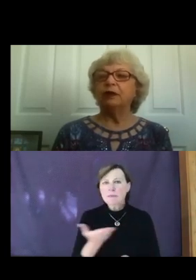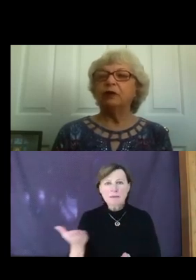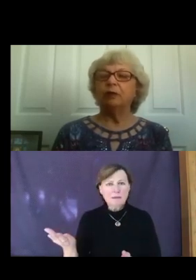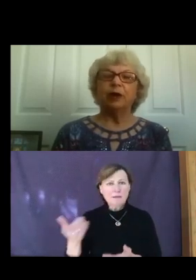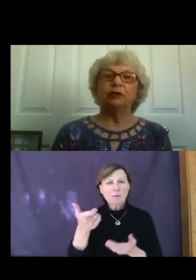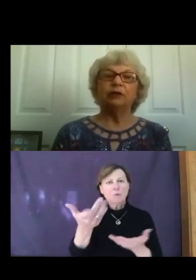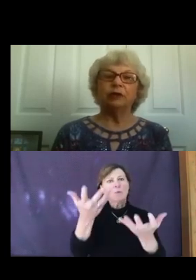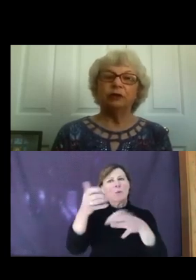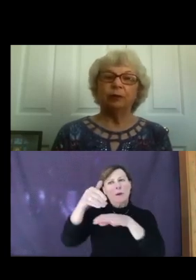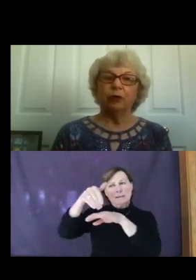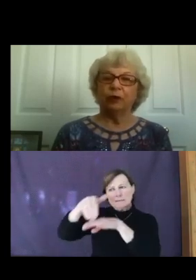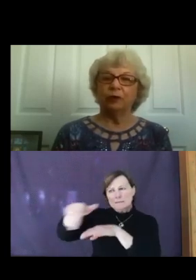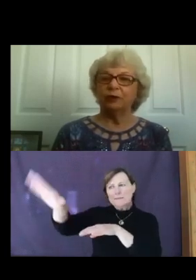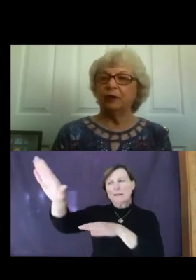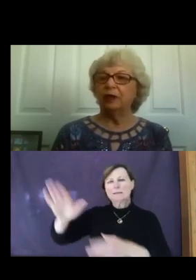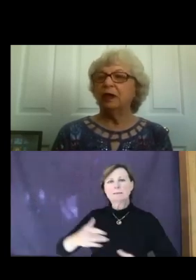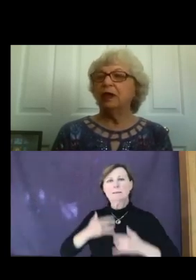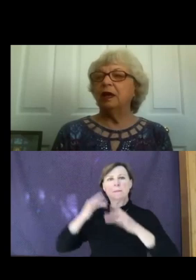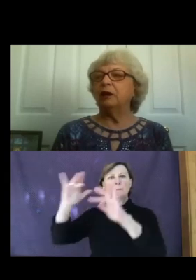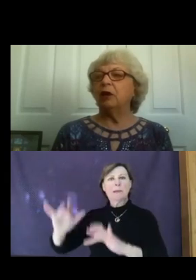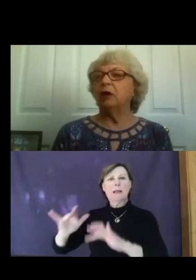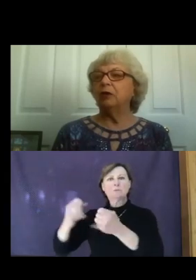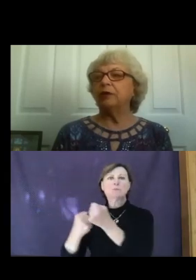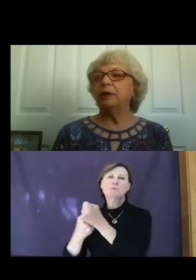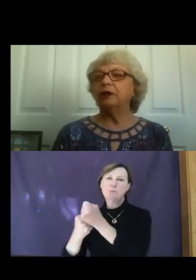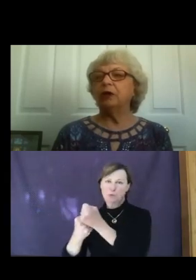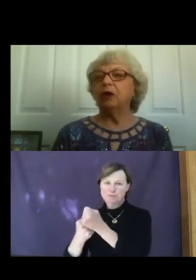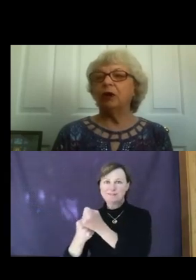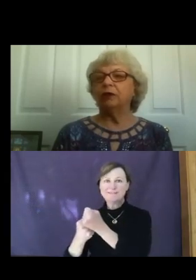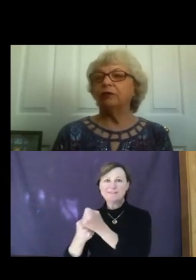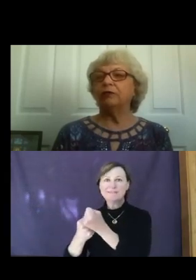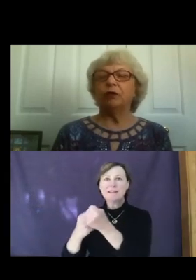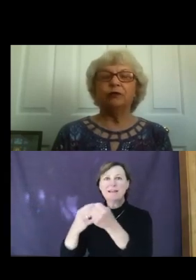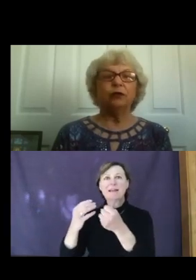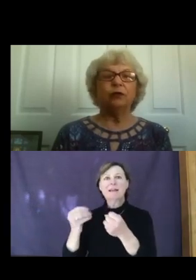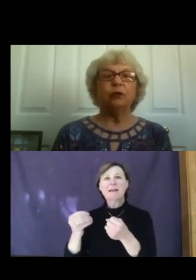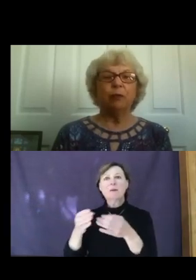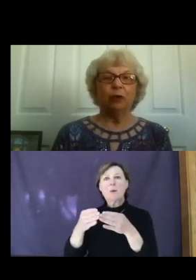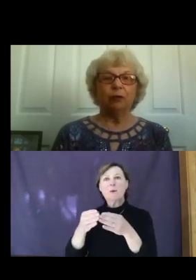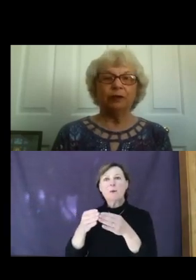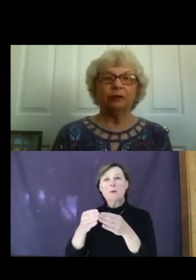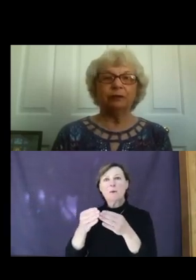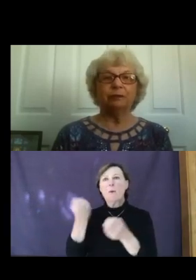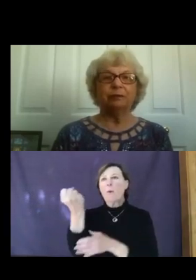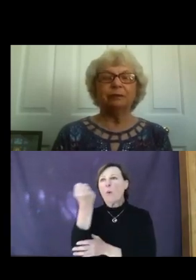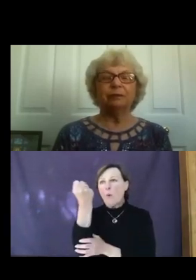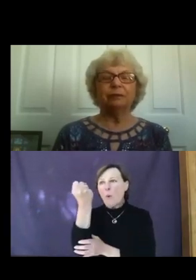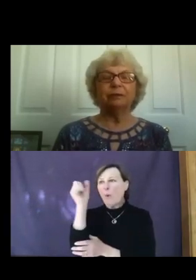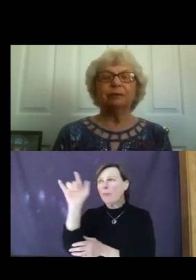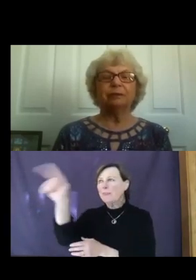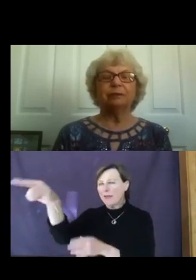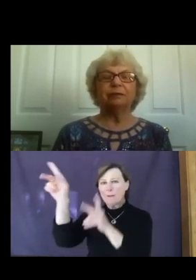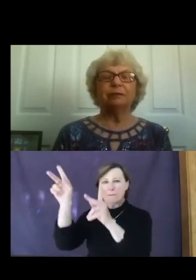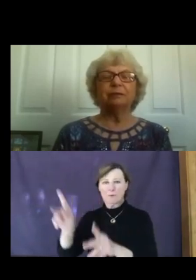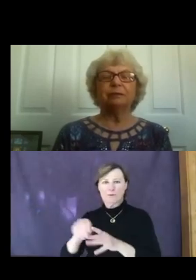compassionate support, and hold them in your heart for a few moments.